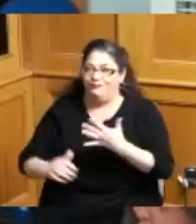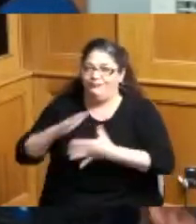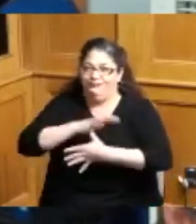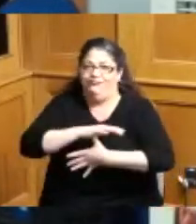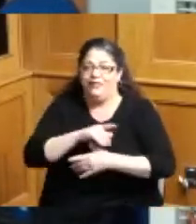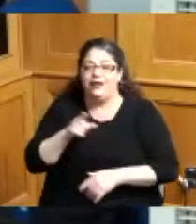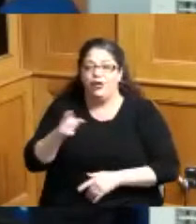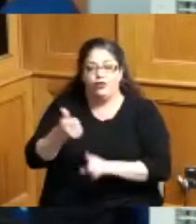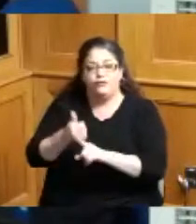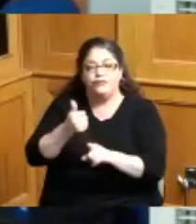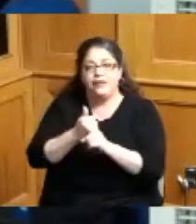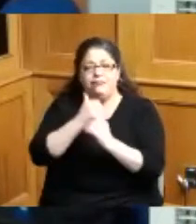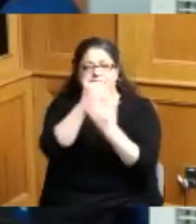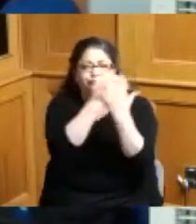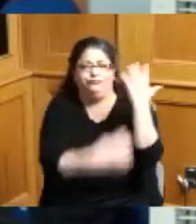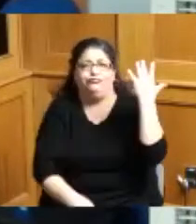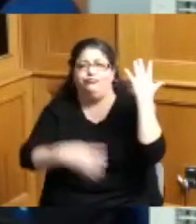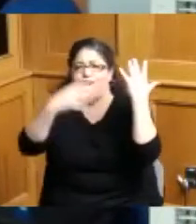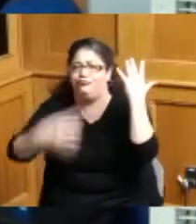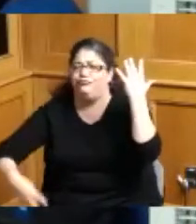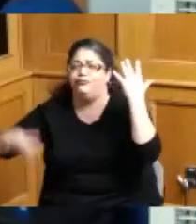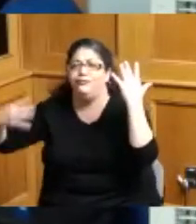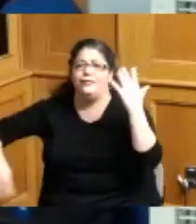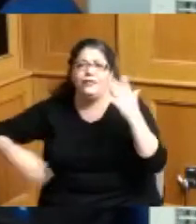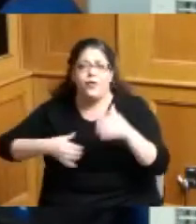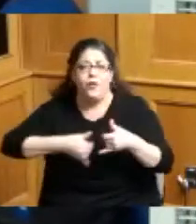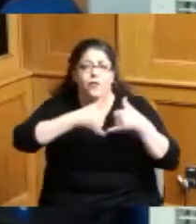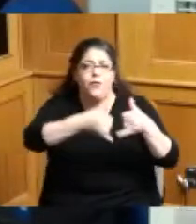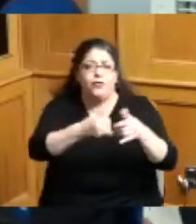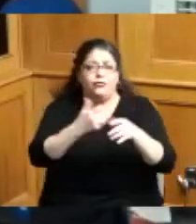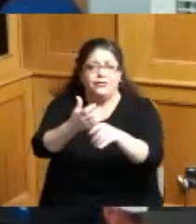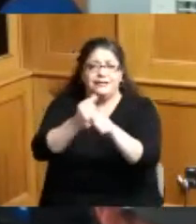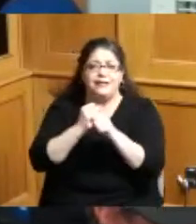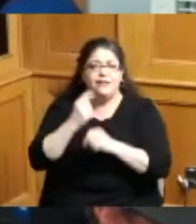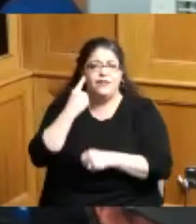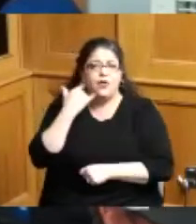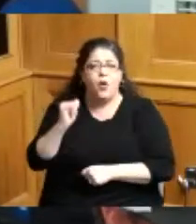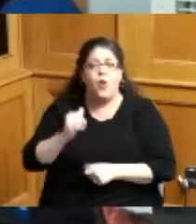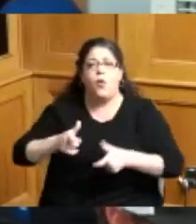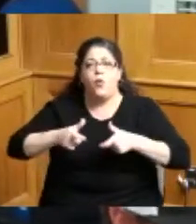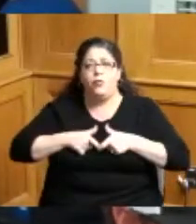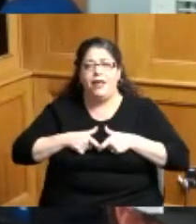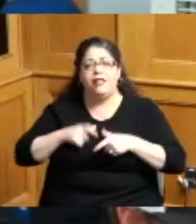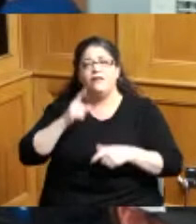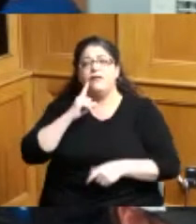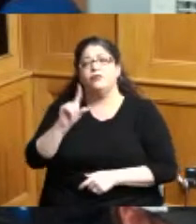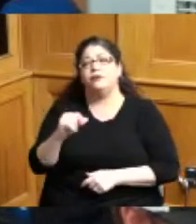awards and accomplishments among them include receiving a gold medal as a member of the 2019